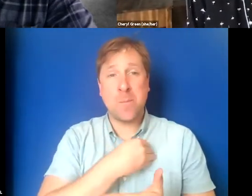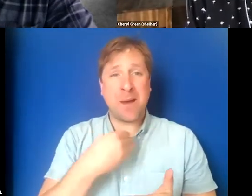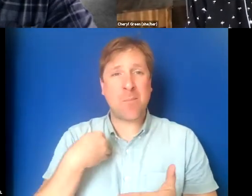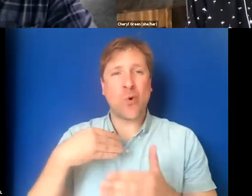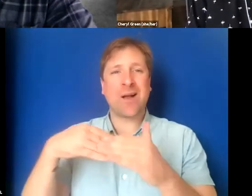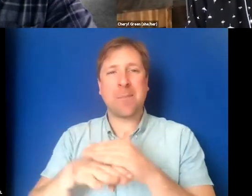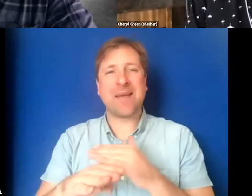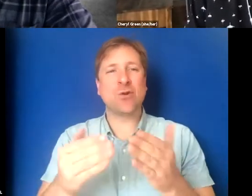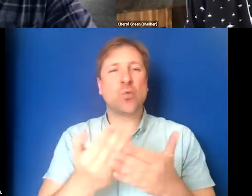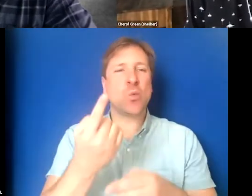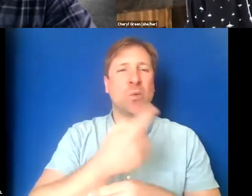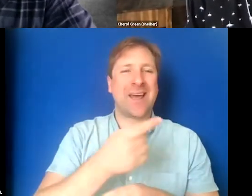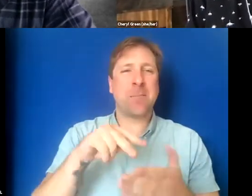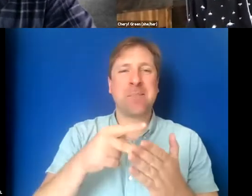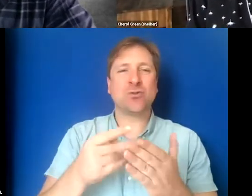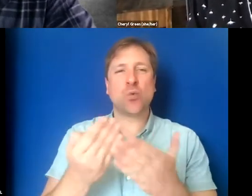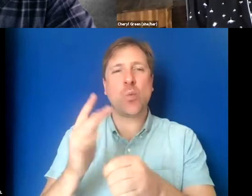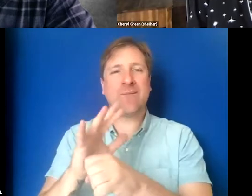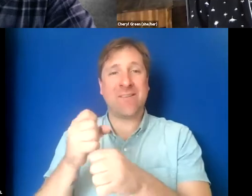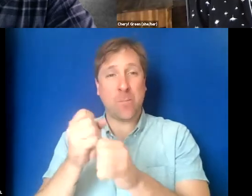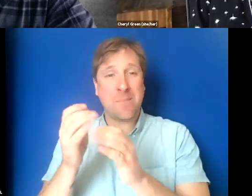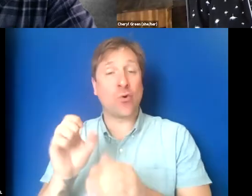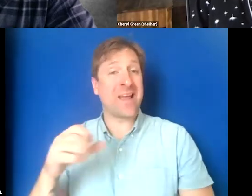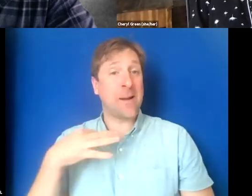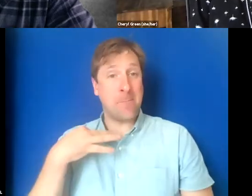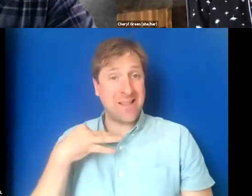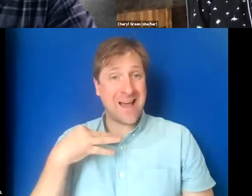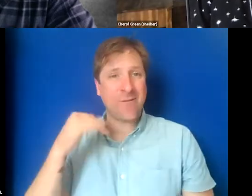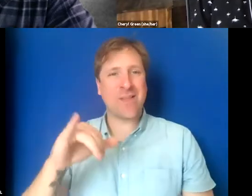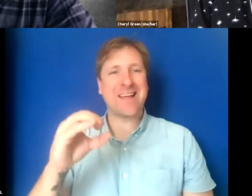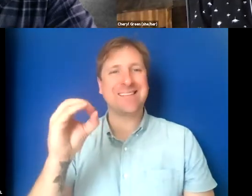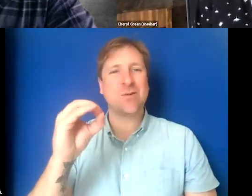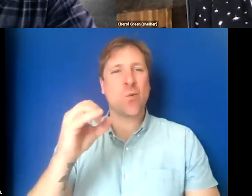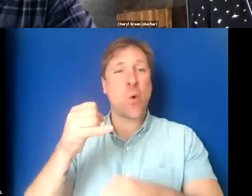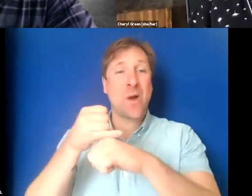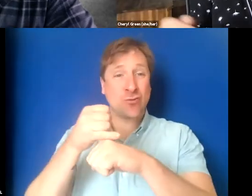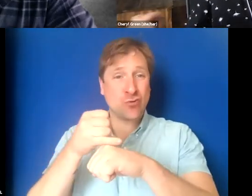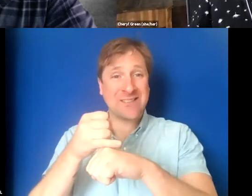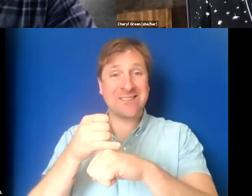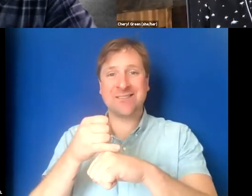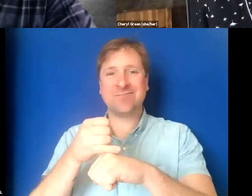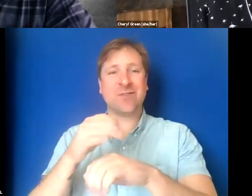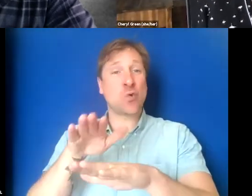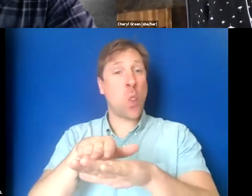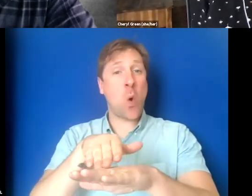new filmmaker can apply for this zero interest, real slow payback loan.